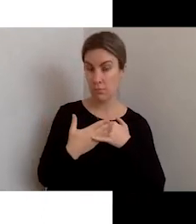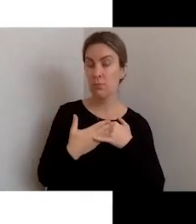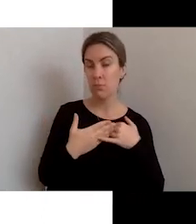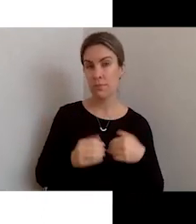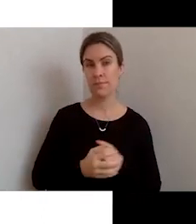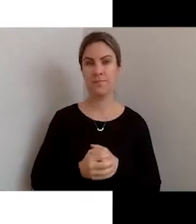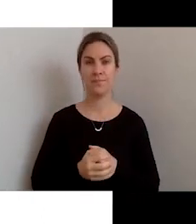accessibility.